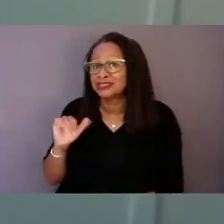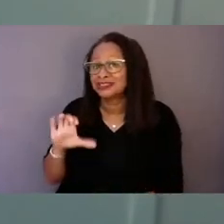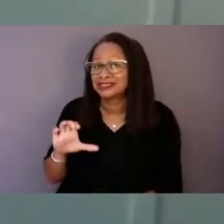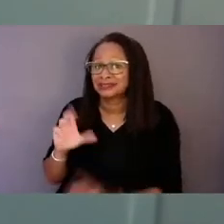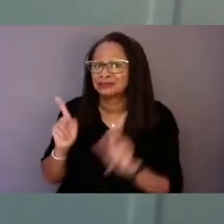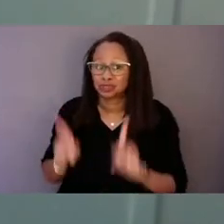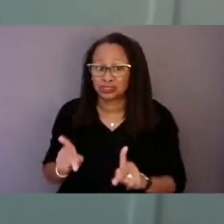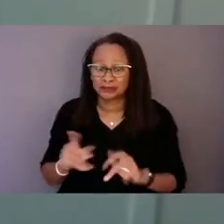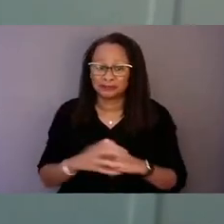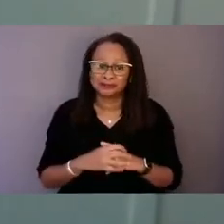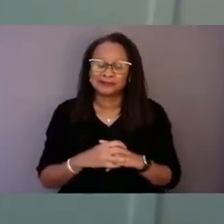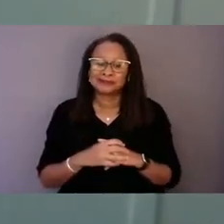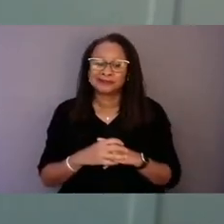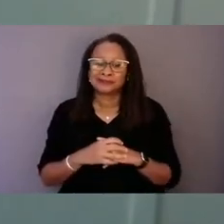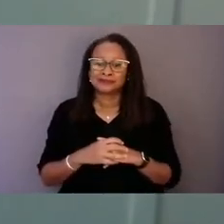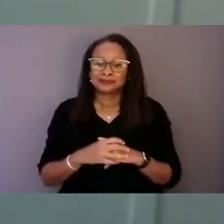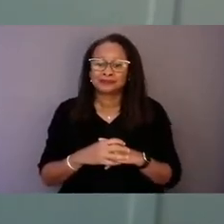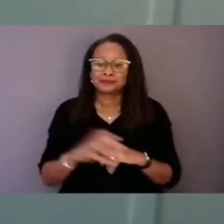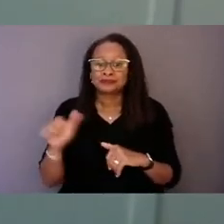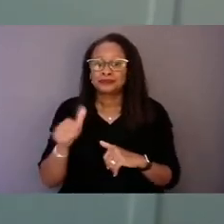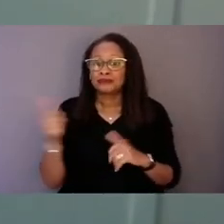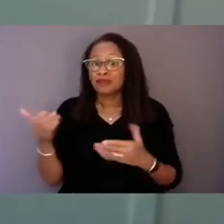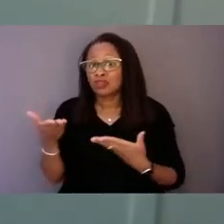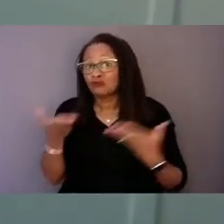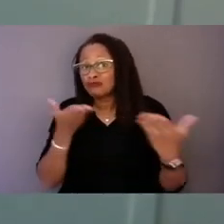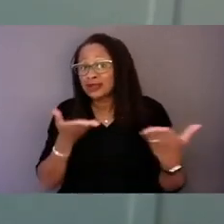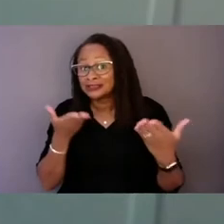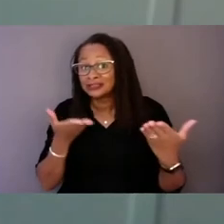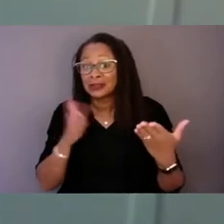Out of the recommendations put forth by the 988 policy brief,